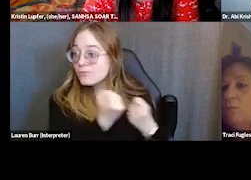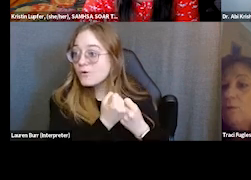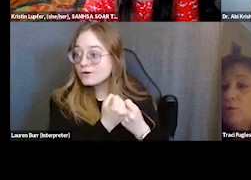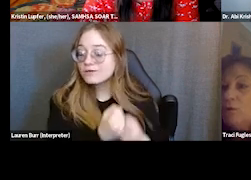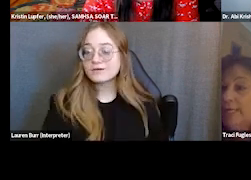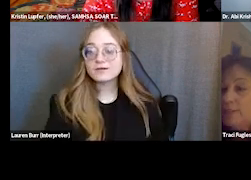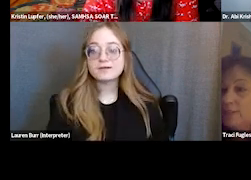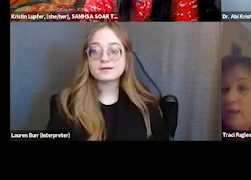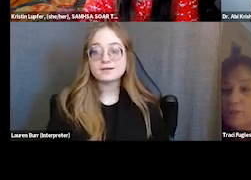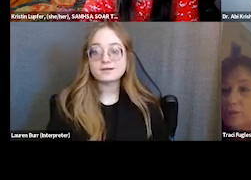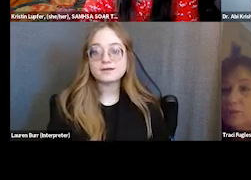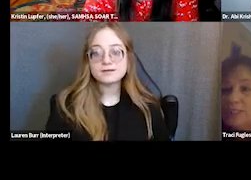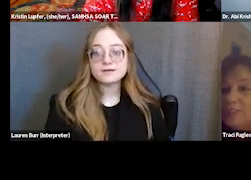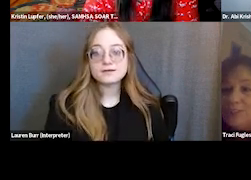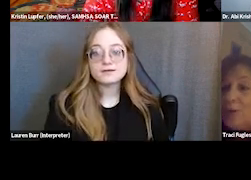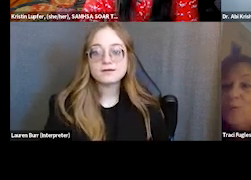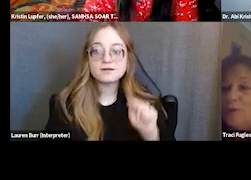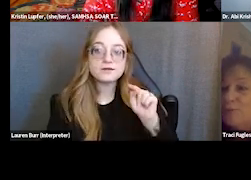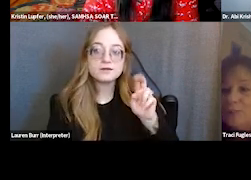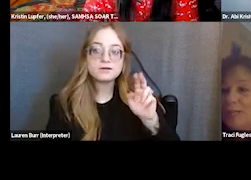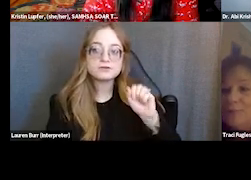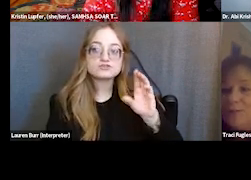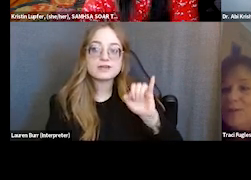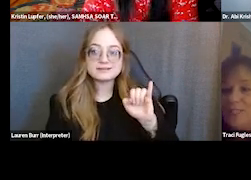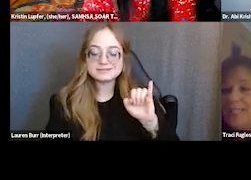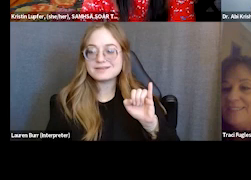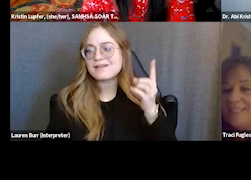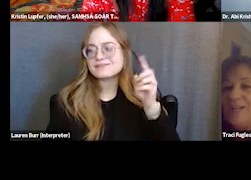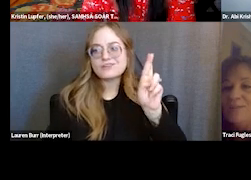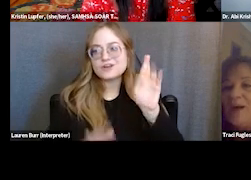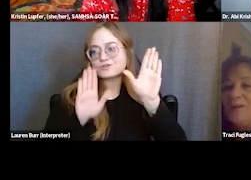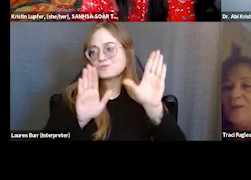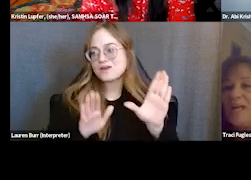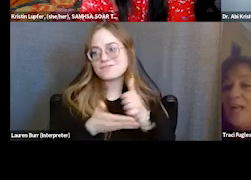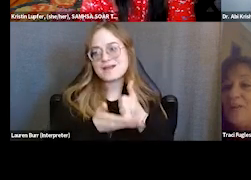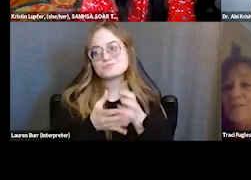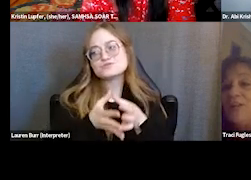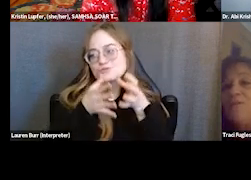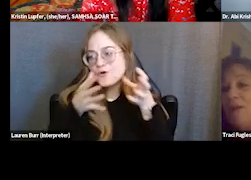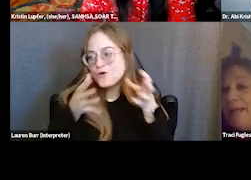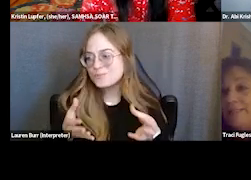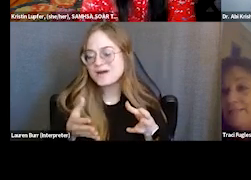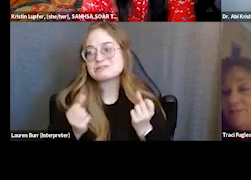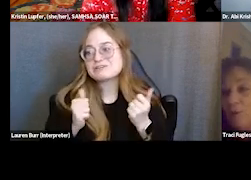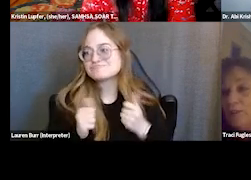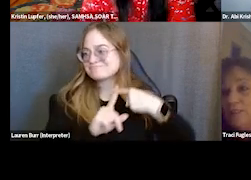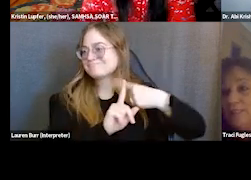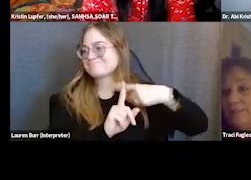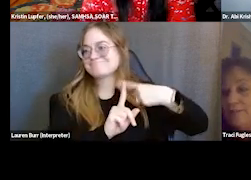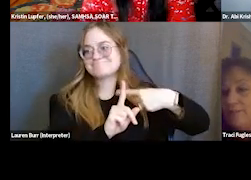Well real quick, I just thought, Krishna is just so wonderful. She helps so much. I can't say enough about her. There's some clients, unfortunately, that even